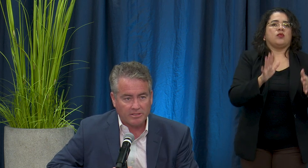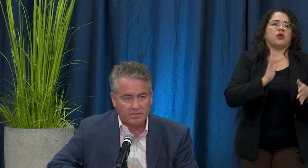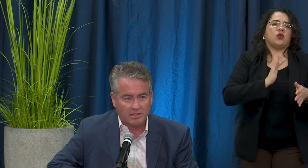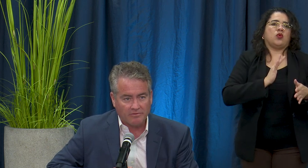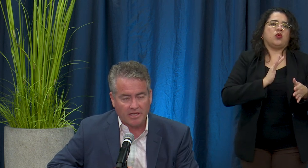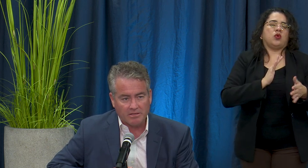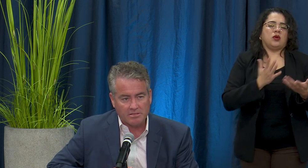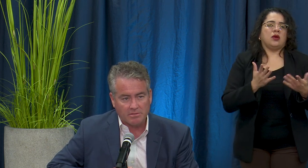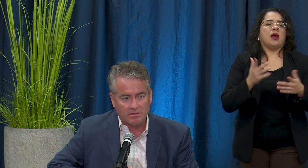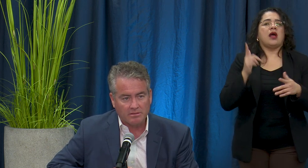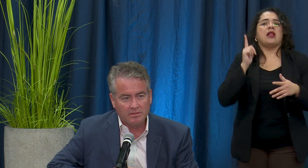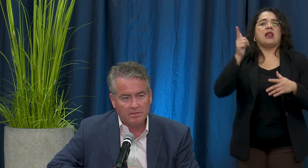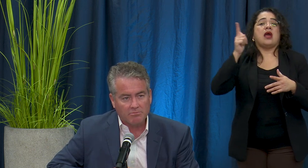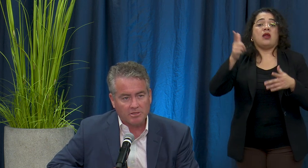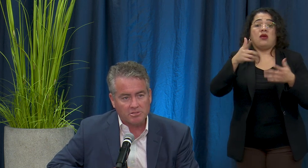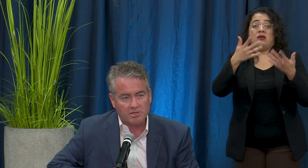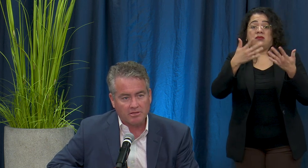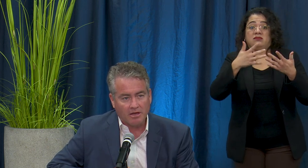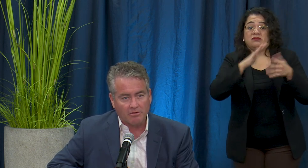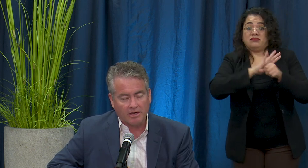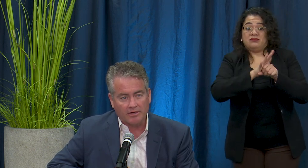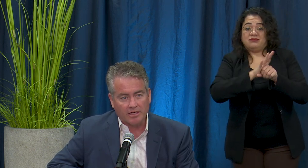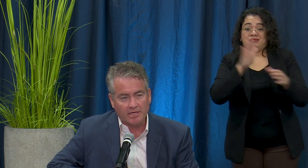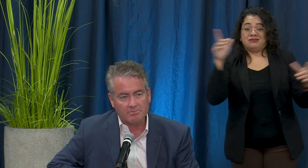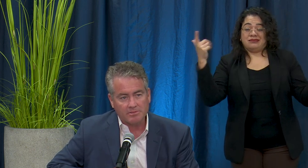Beach and alleviate some of the pressures on the other area hospitals